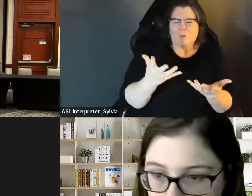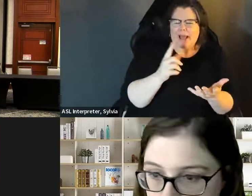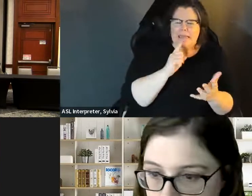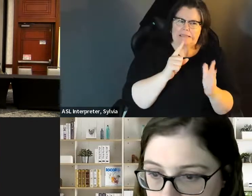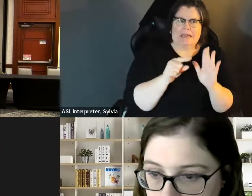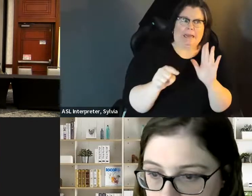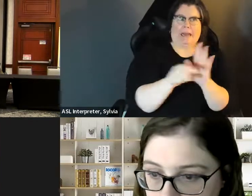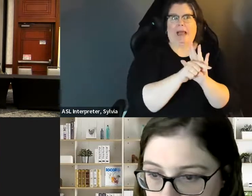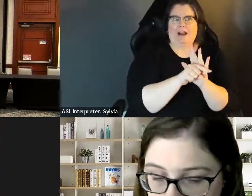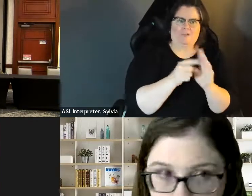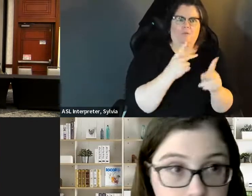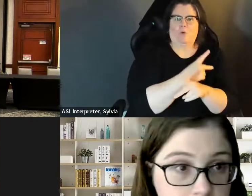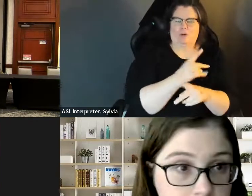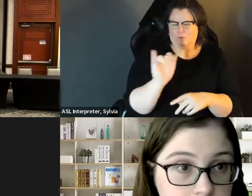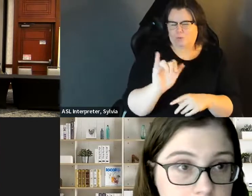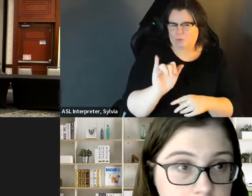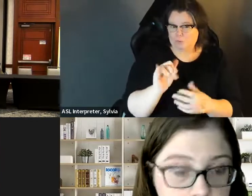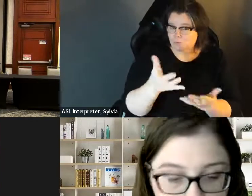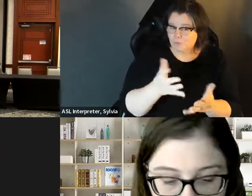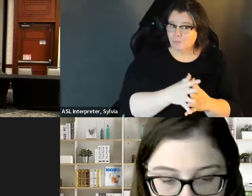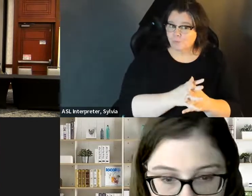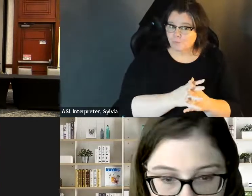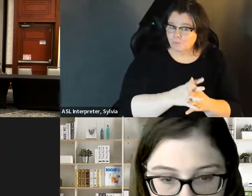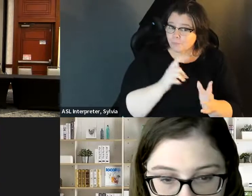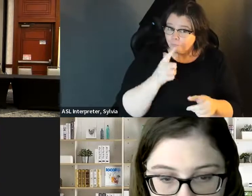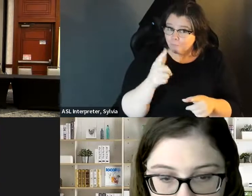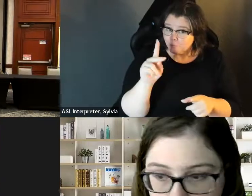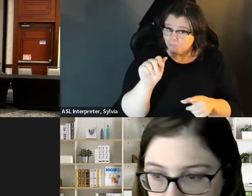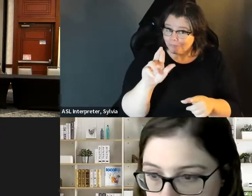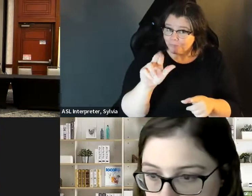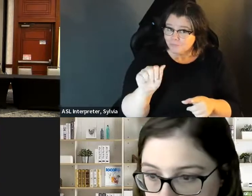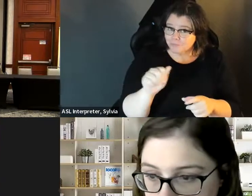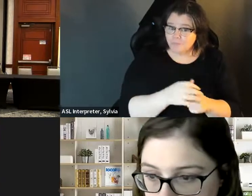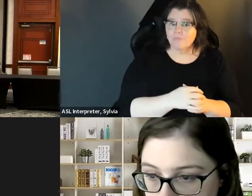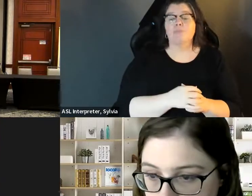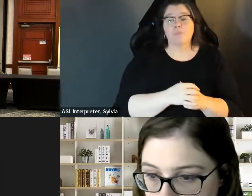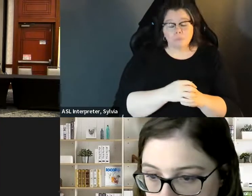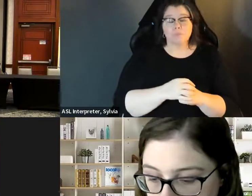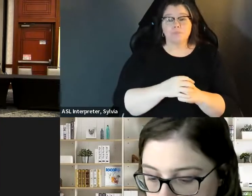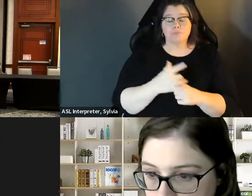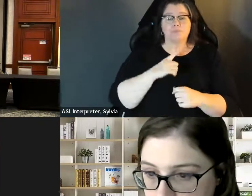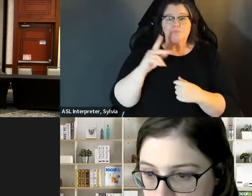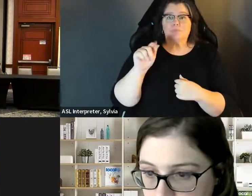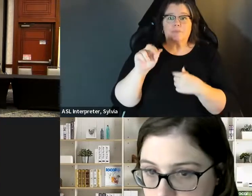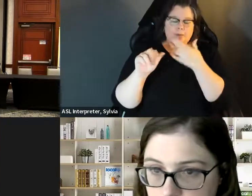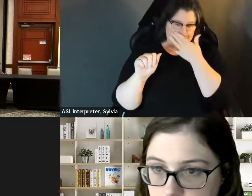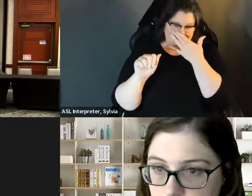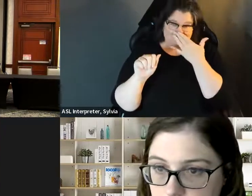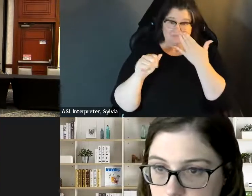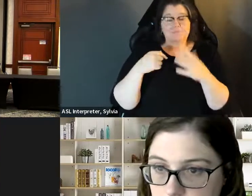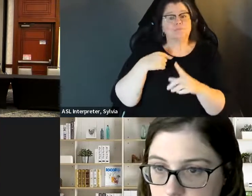Canada. See, I was a person with the disability with a disability? » Kara, did you want to go